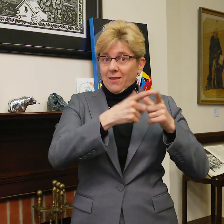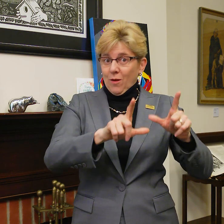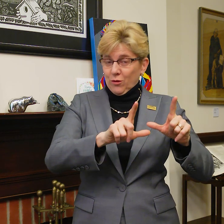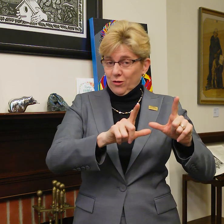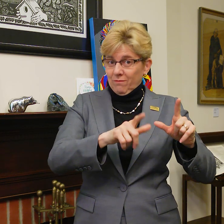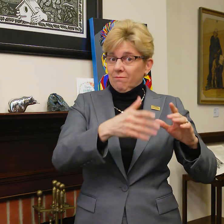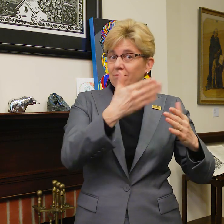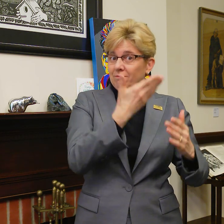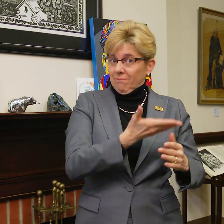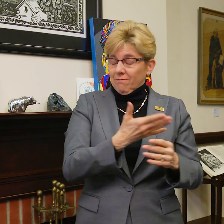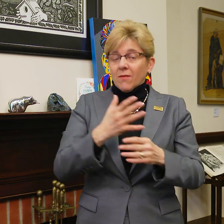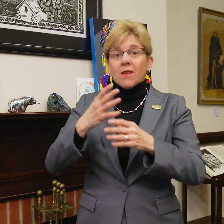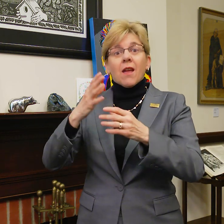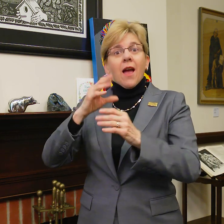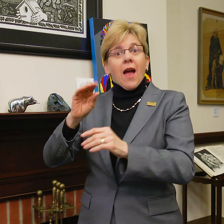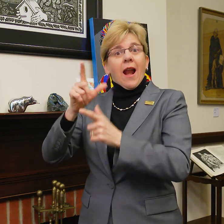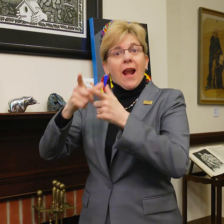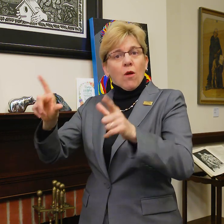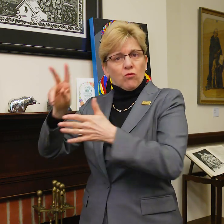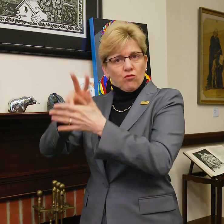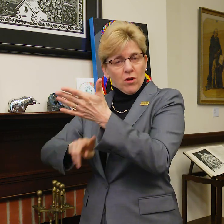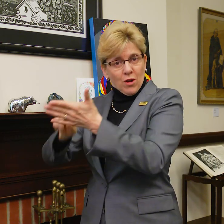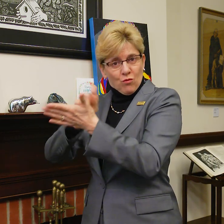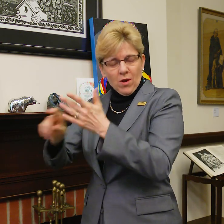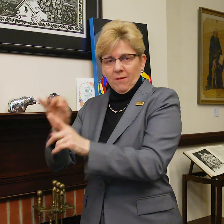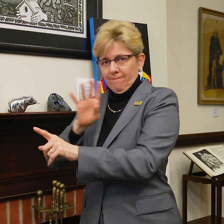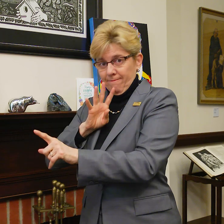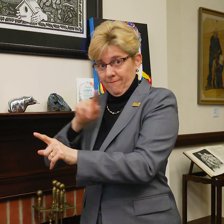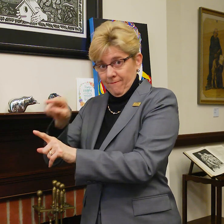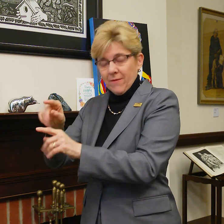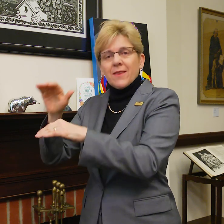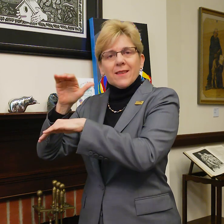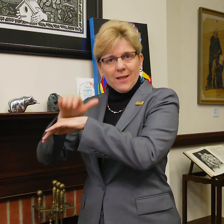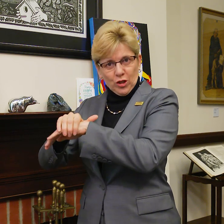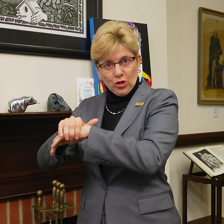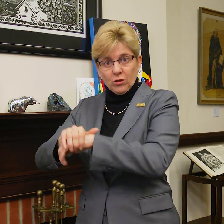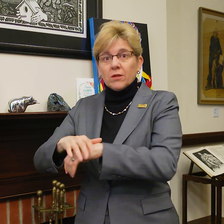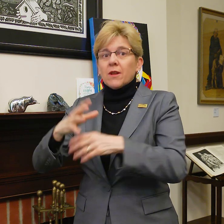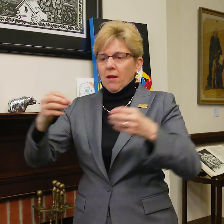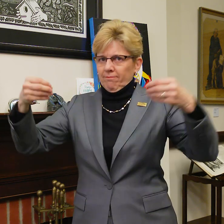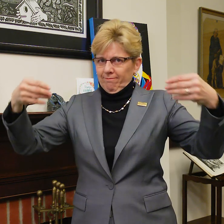We use signed languages and languages in their printed and spoken form, English,